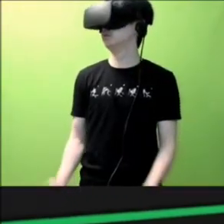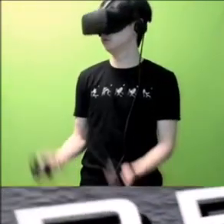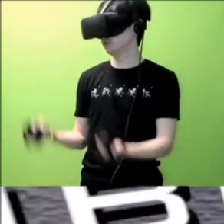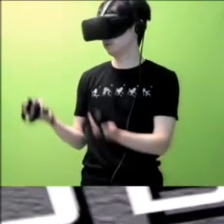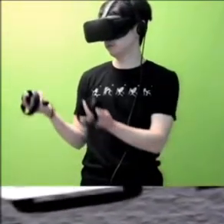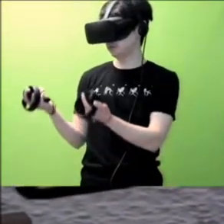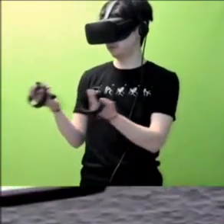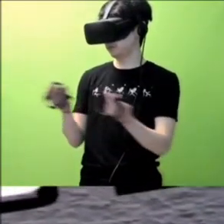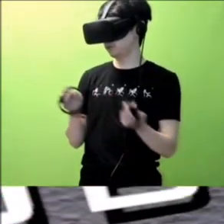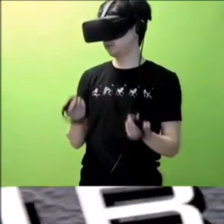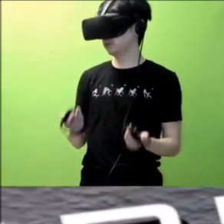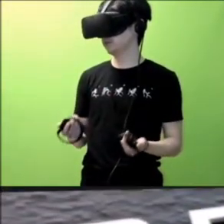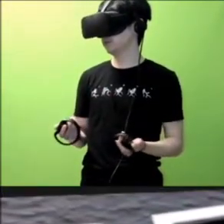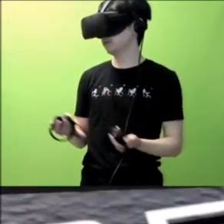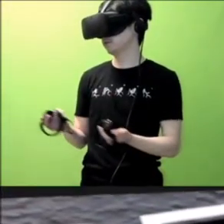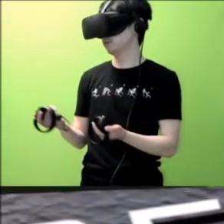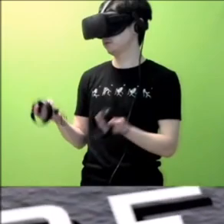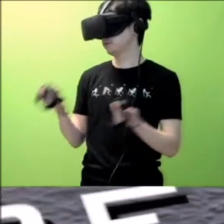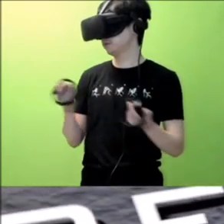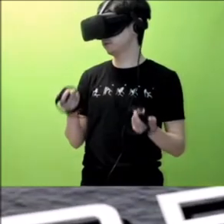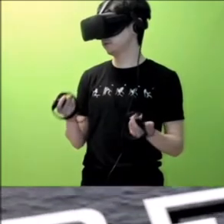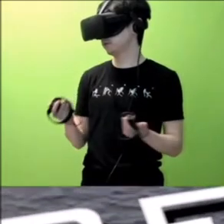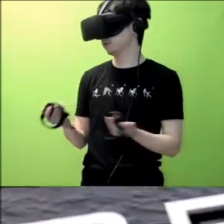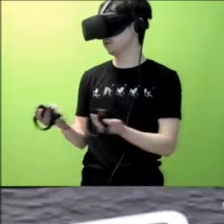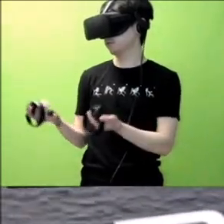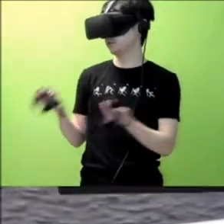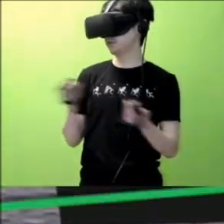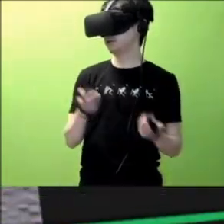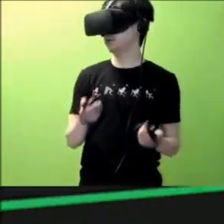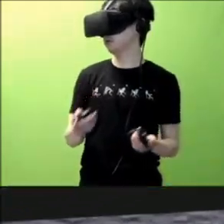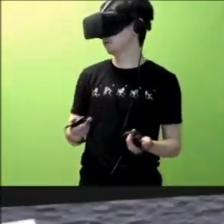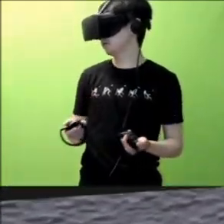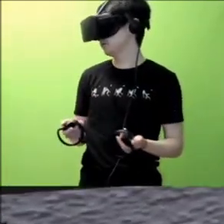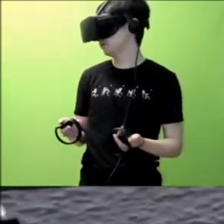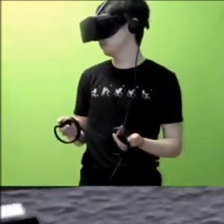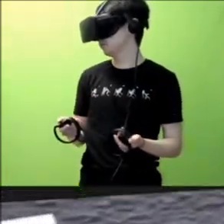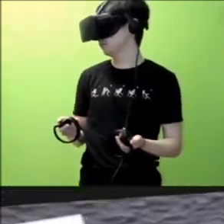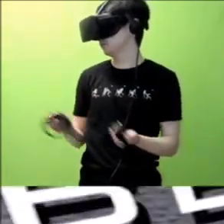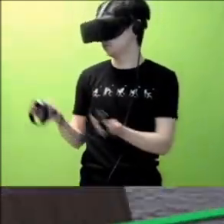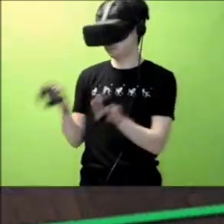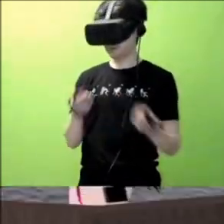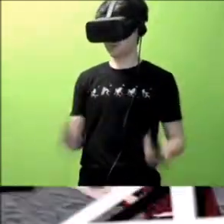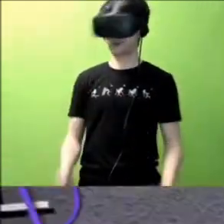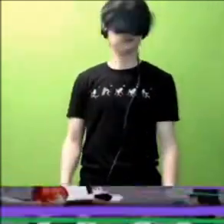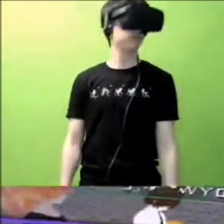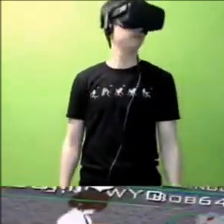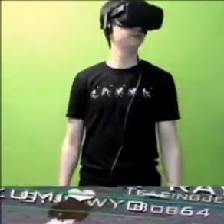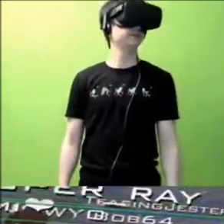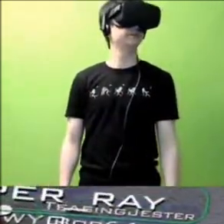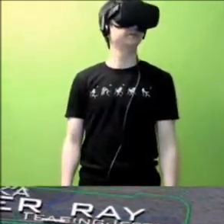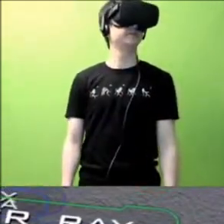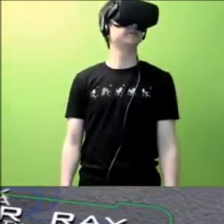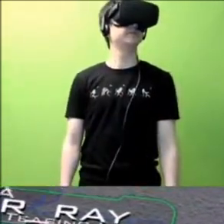Bring